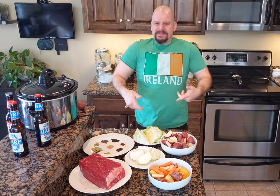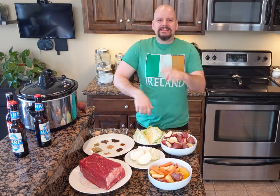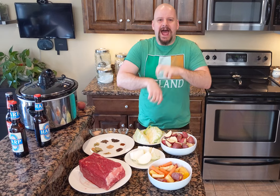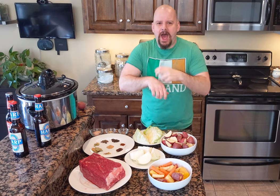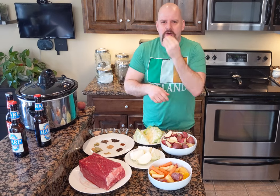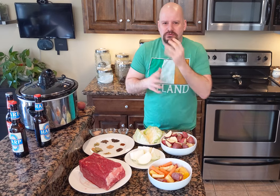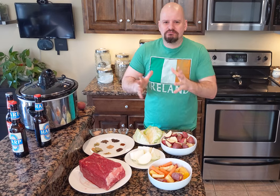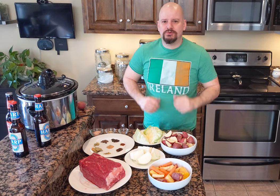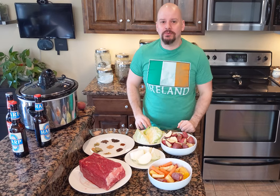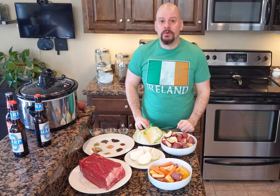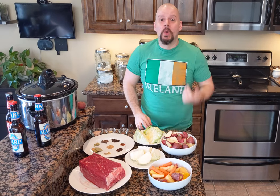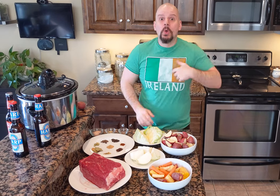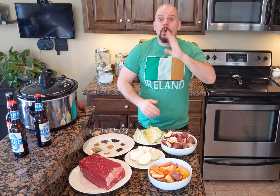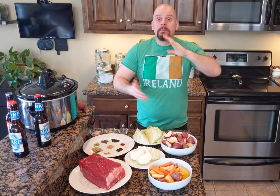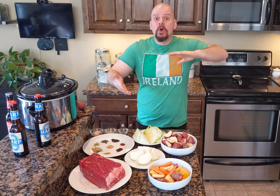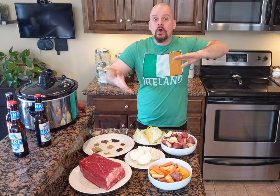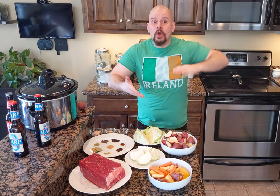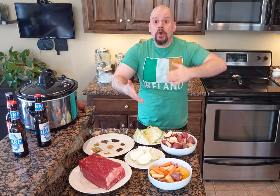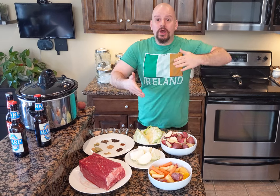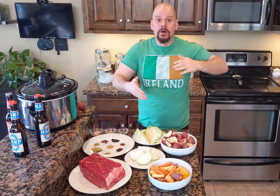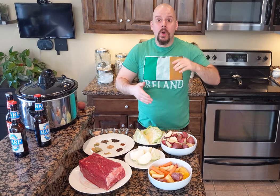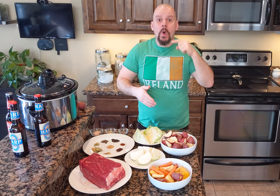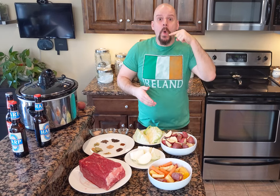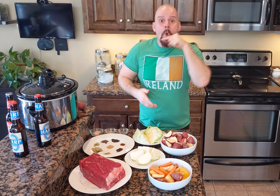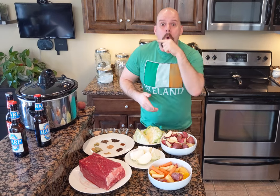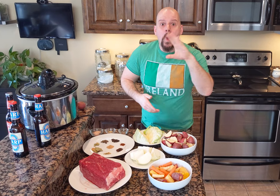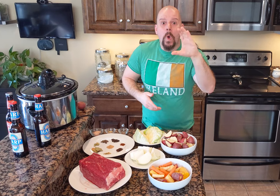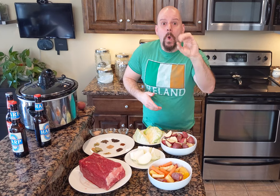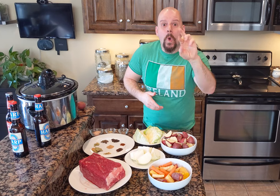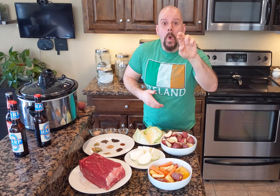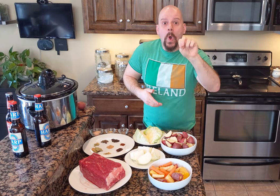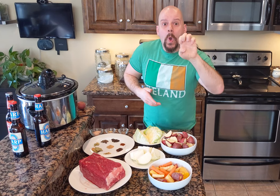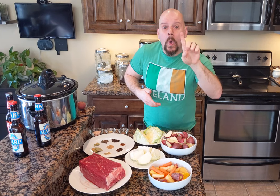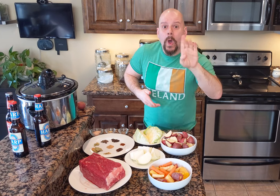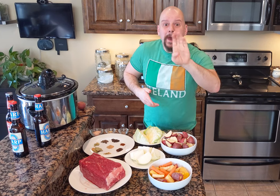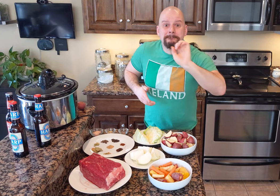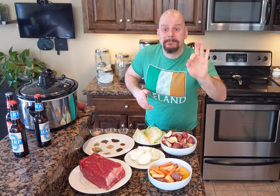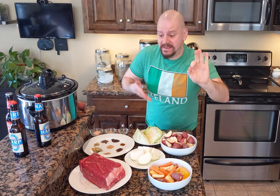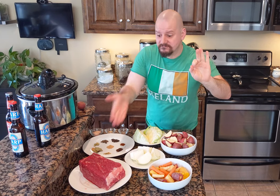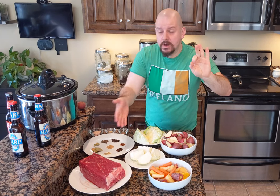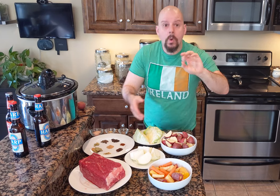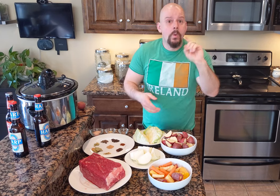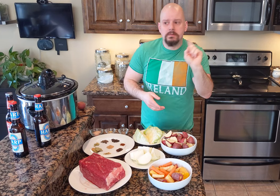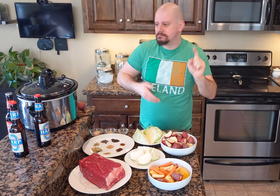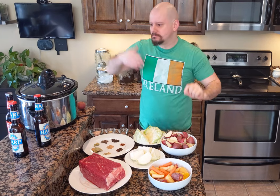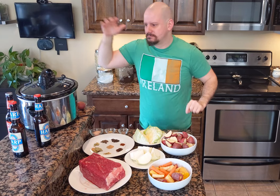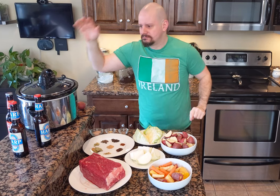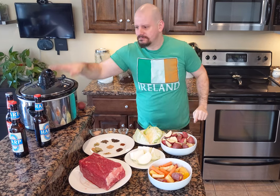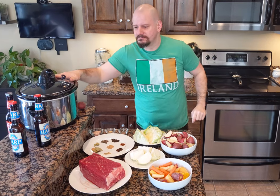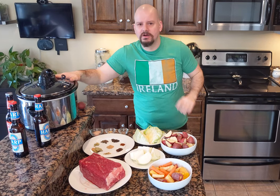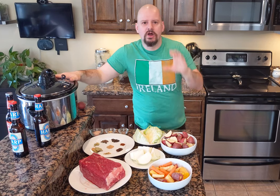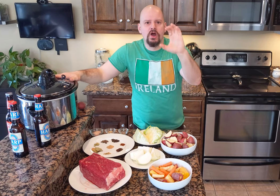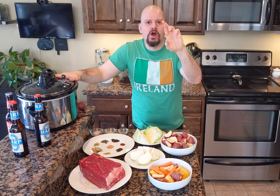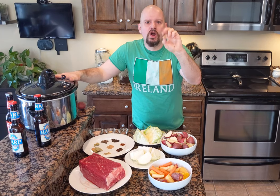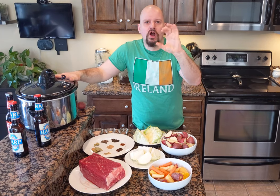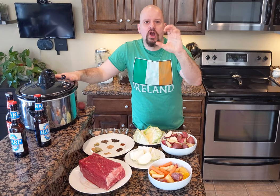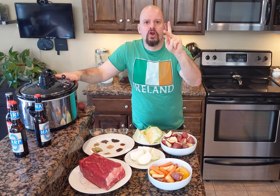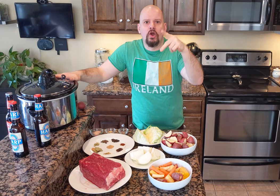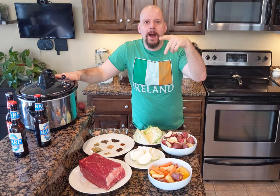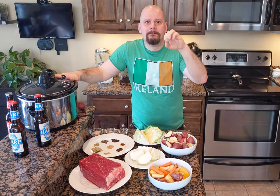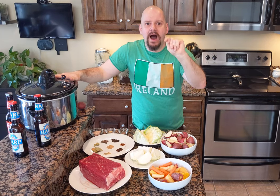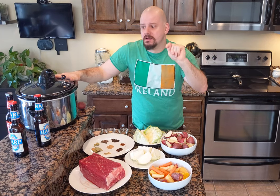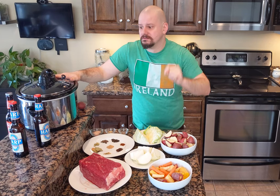This is an Irish food, we will be cooking corned beef in the crock-pot!